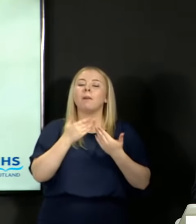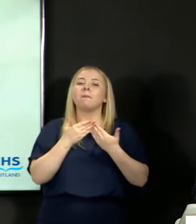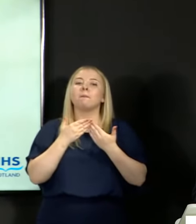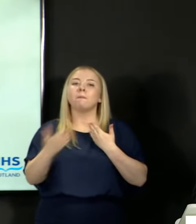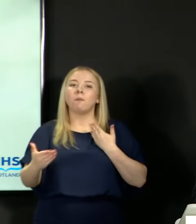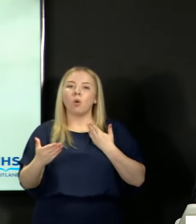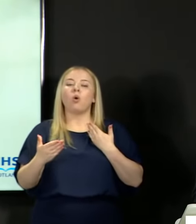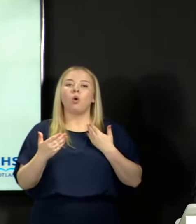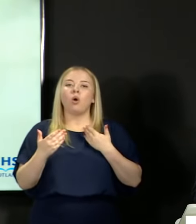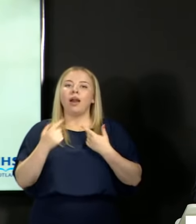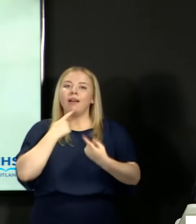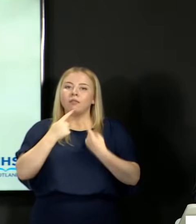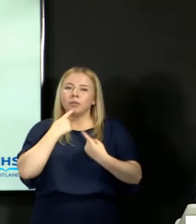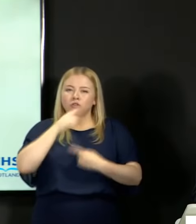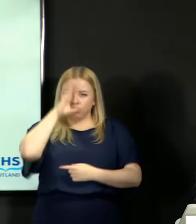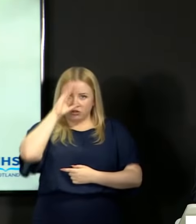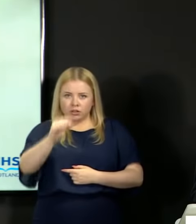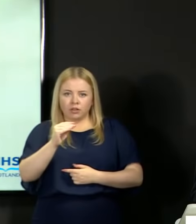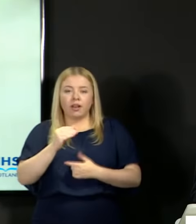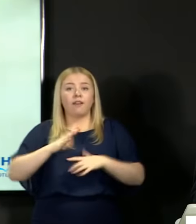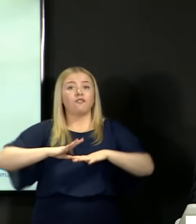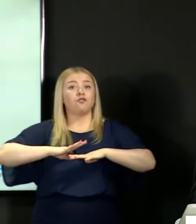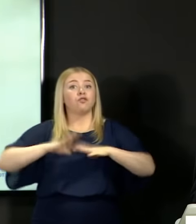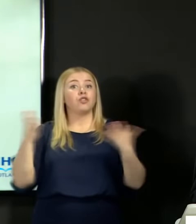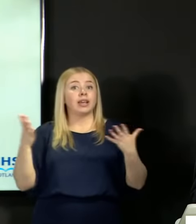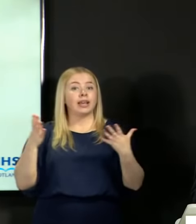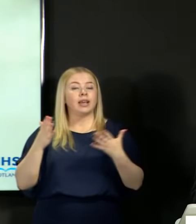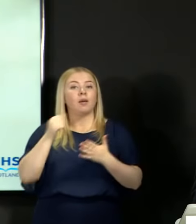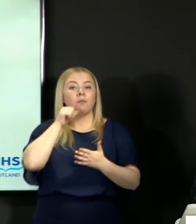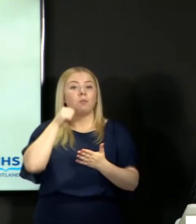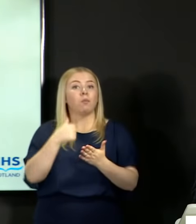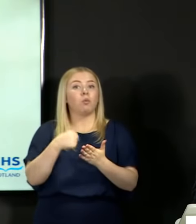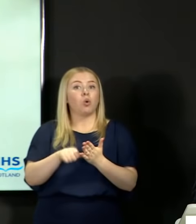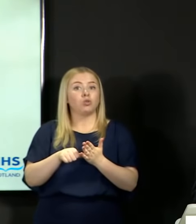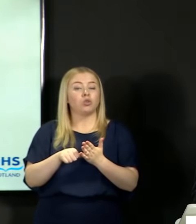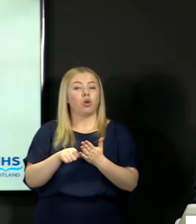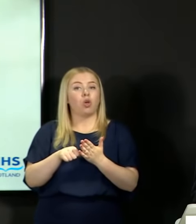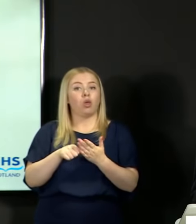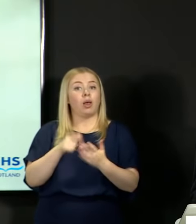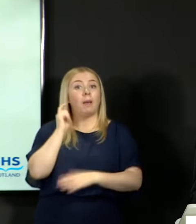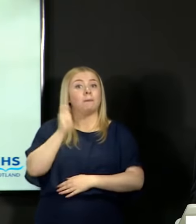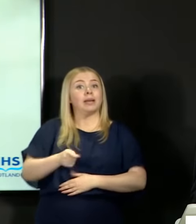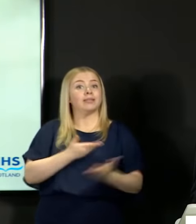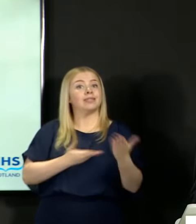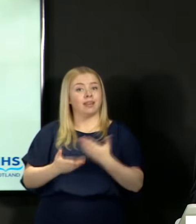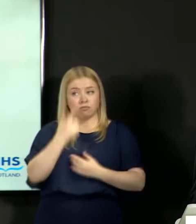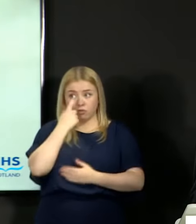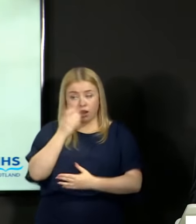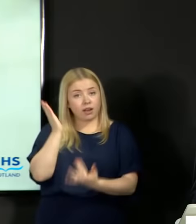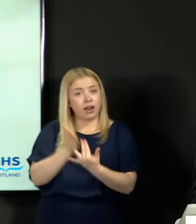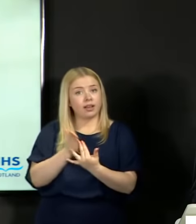by a free post-results appeal service. This appeals process is an integral part of